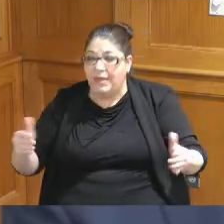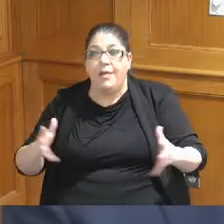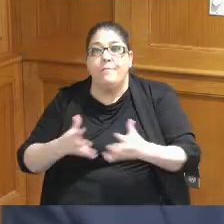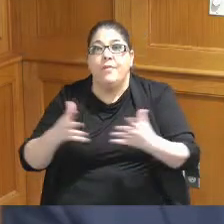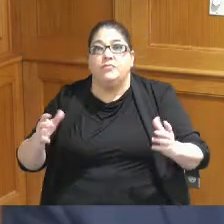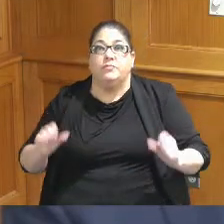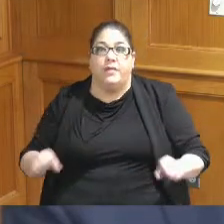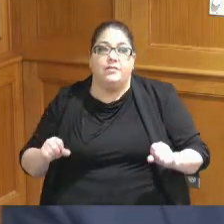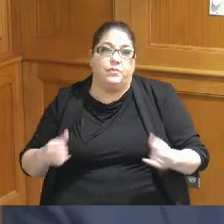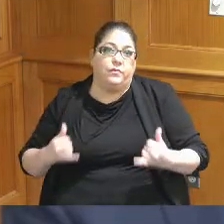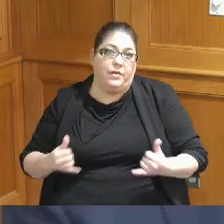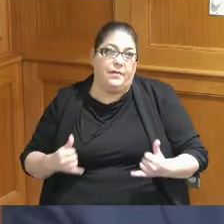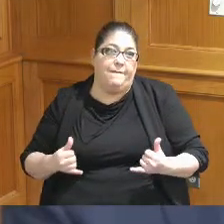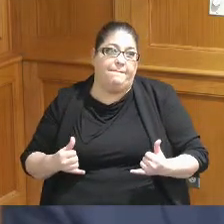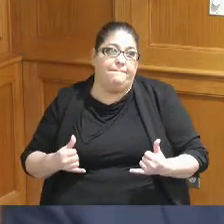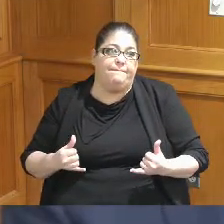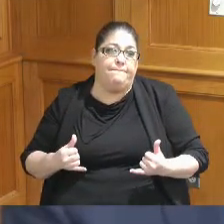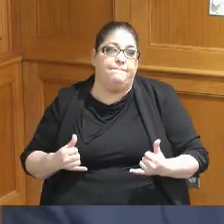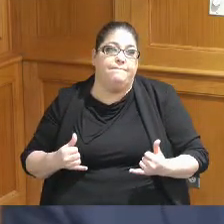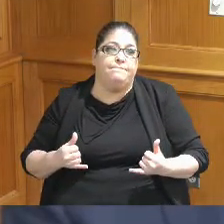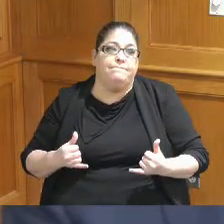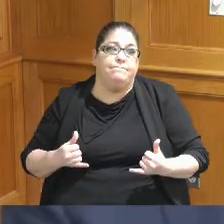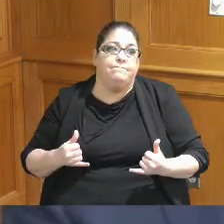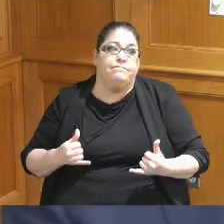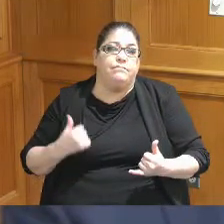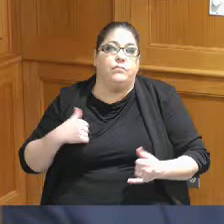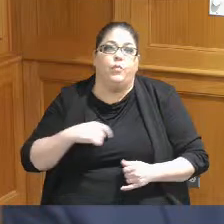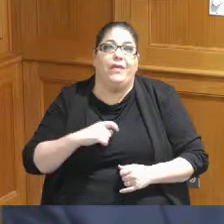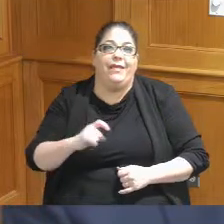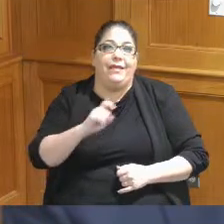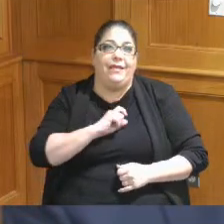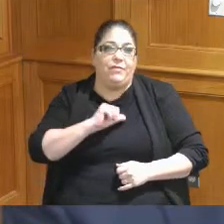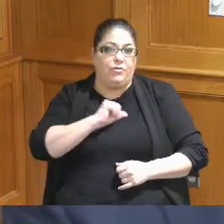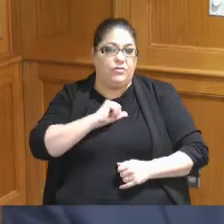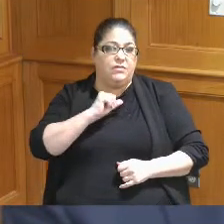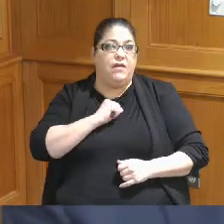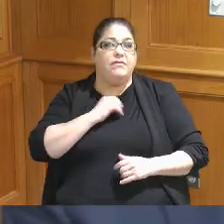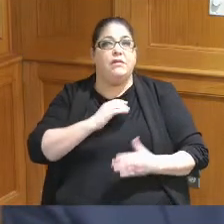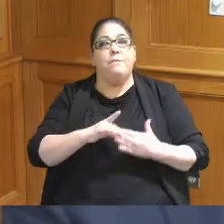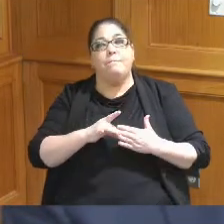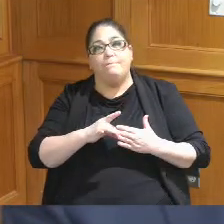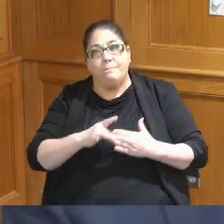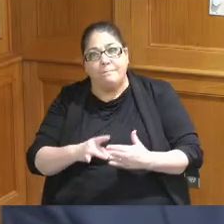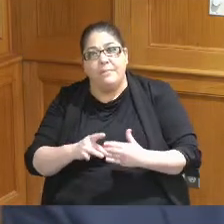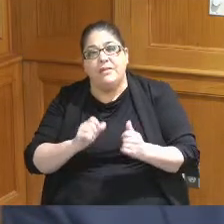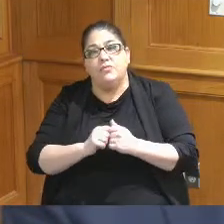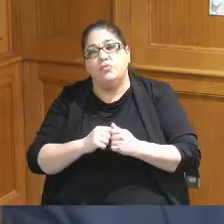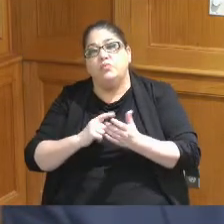at this point in time but we've given ourselves a little bit of leeway to continue conversations at